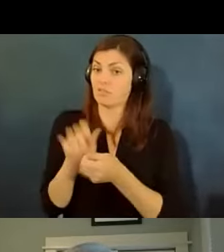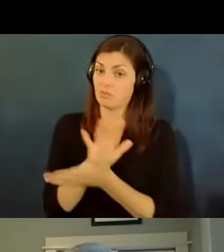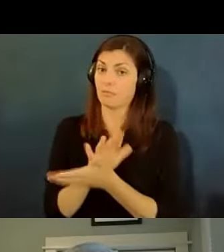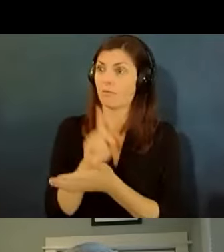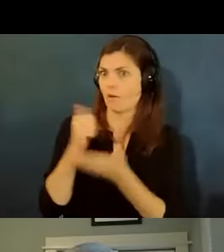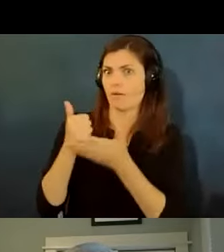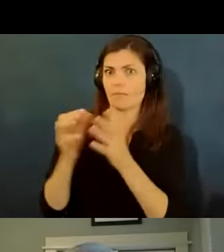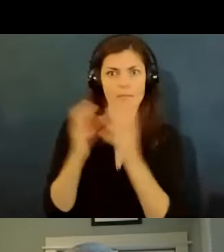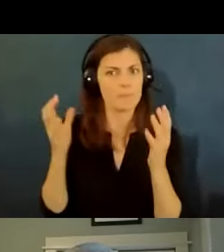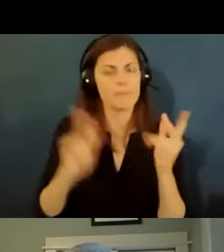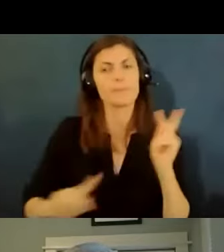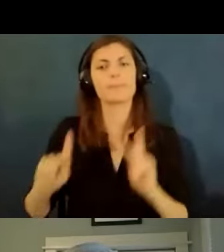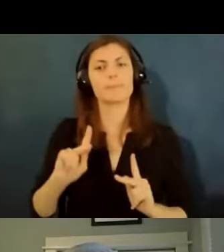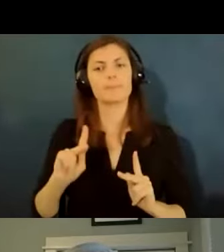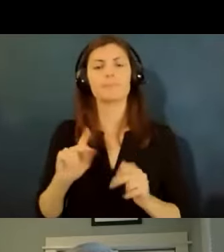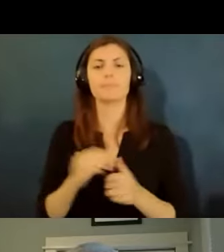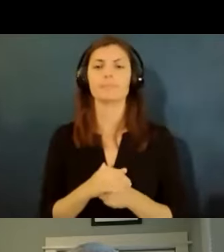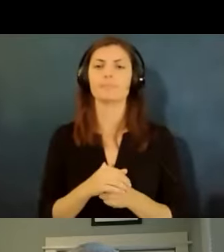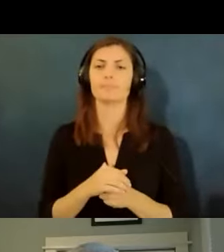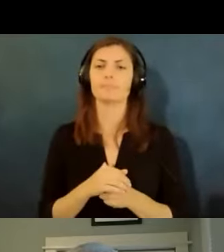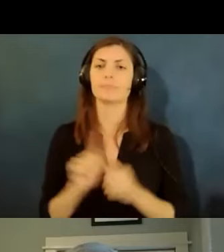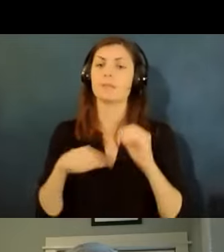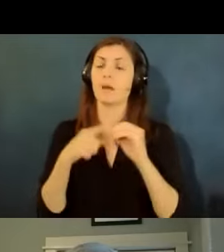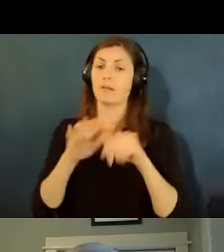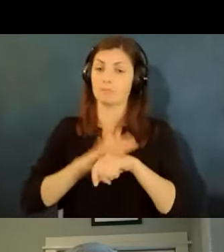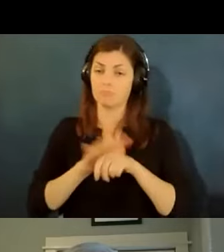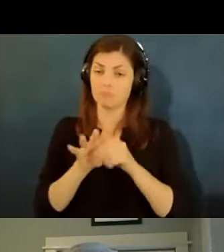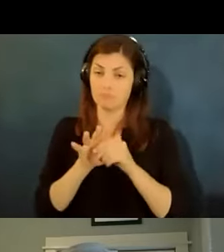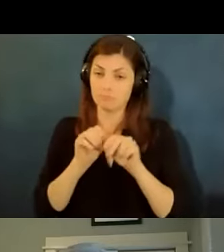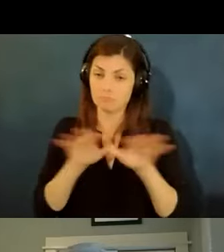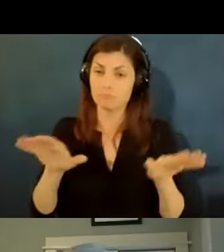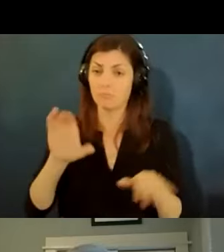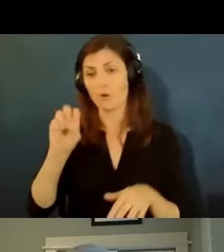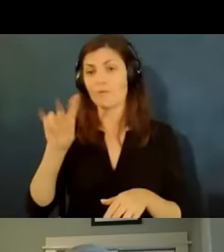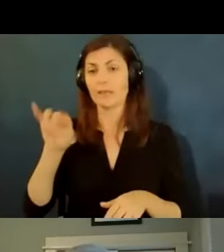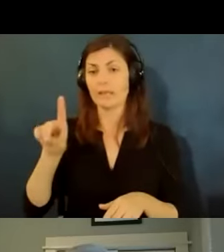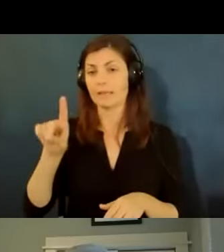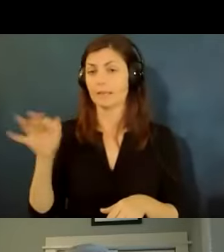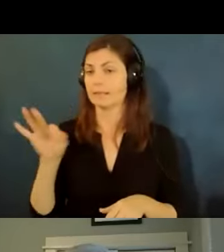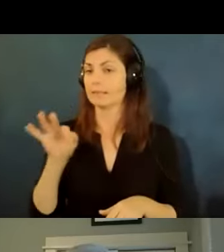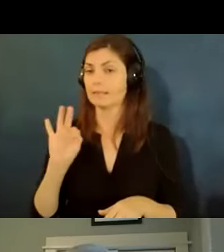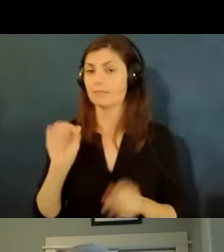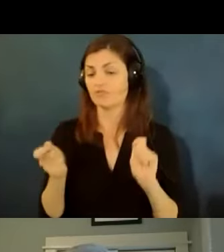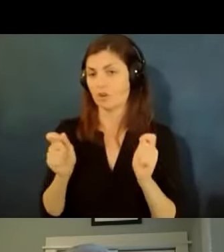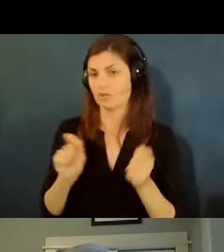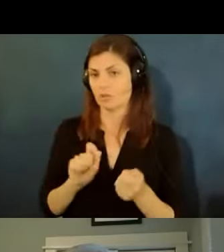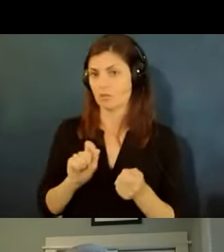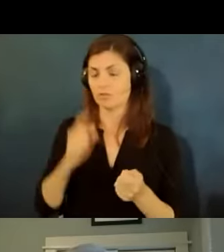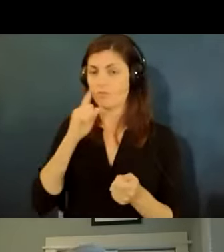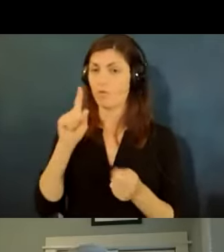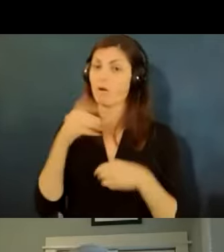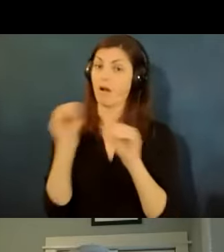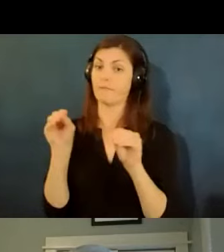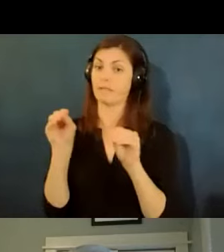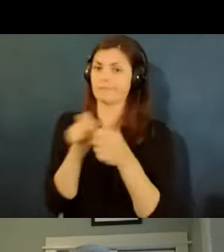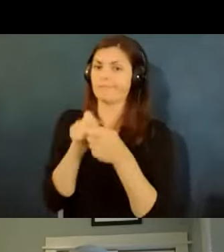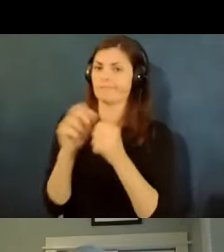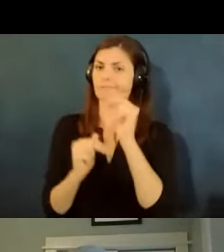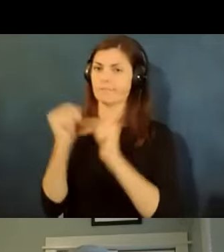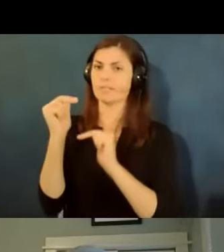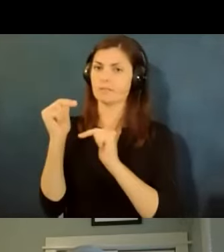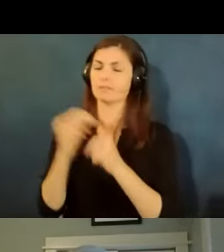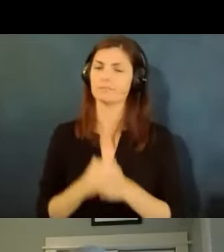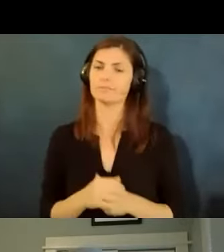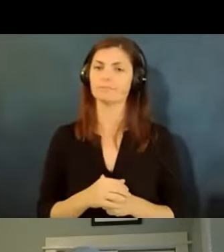people that is about pandemic or covet 19 changes for office buildings and it talks about many of